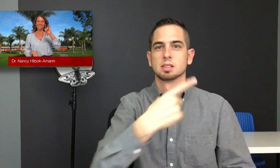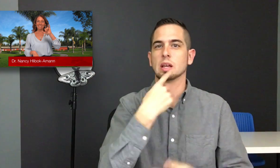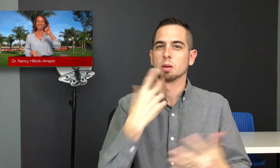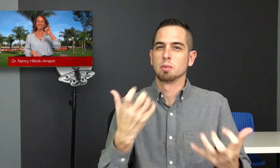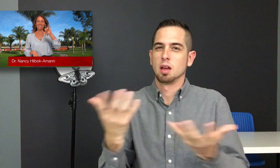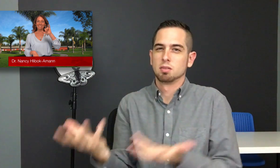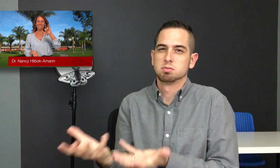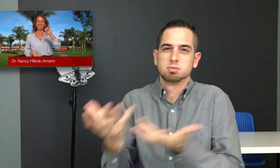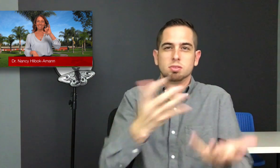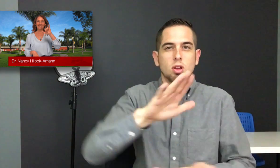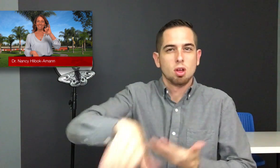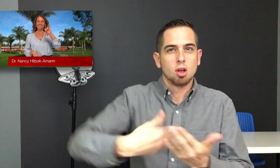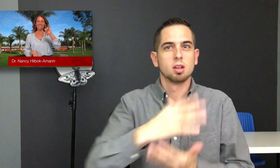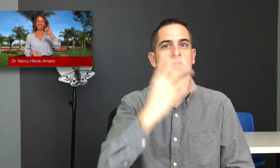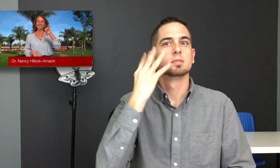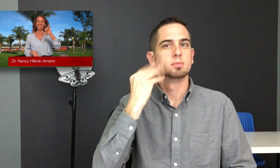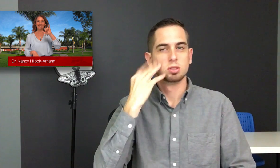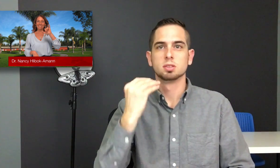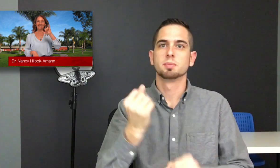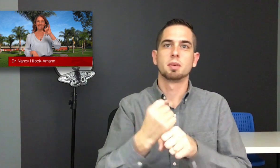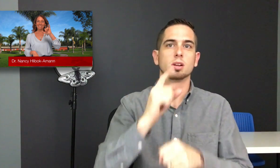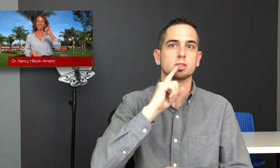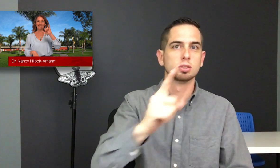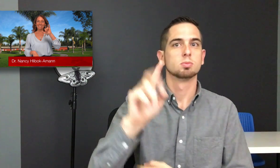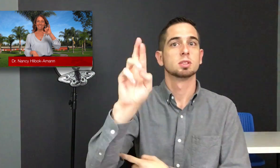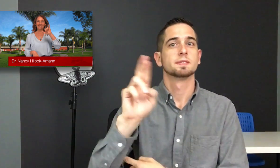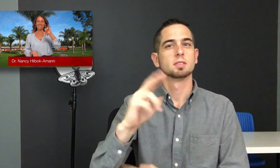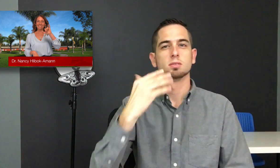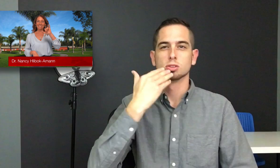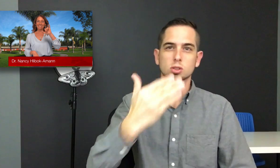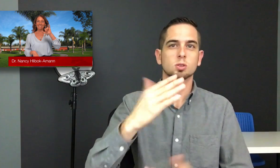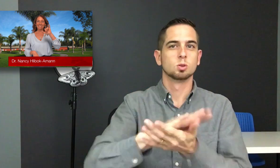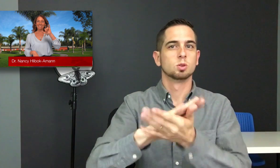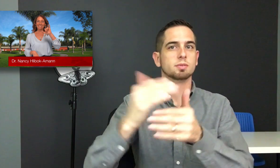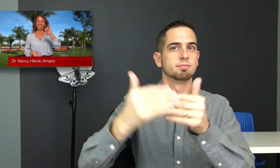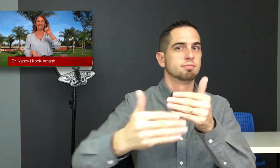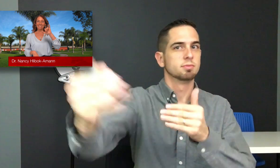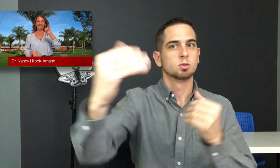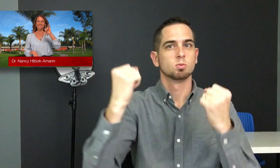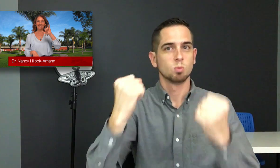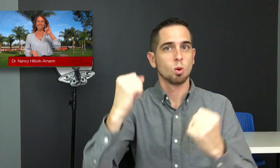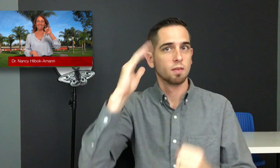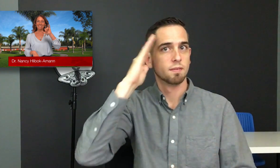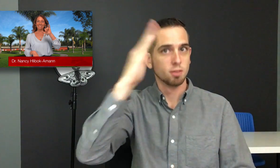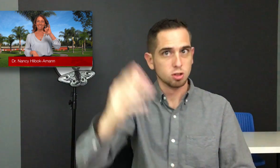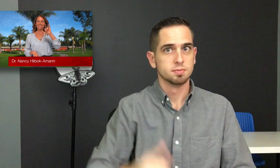She said she wanted to bring all that experience to make sure CSDR will be a good school with a strong future.